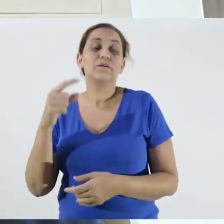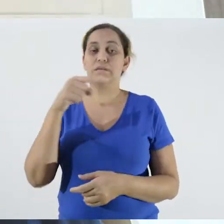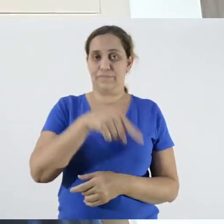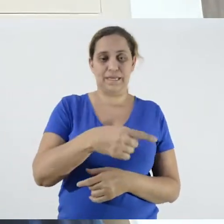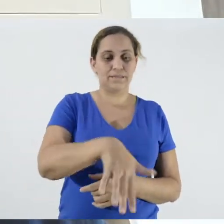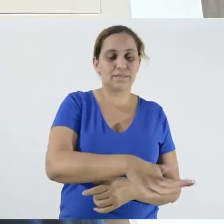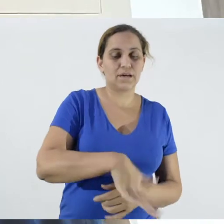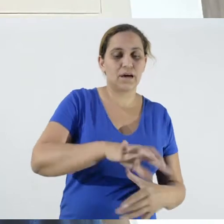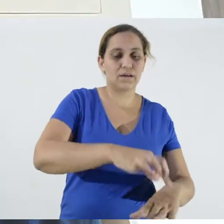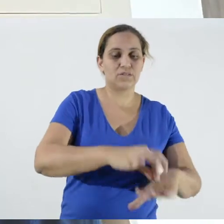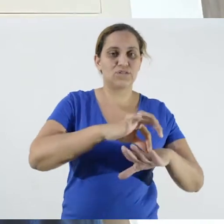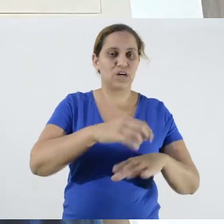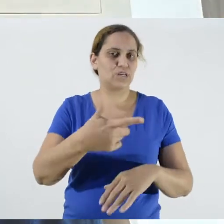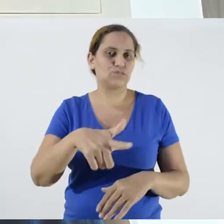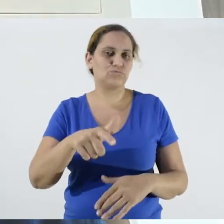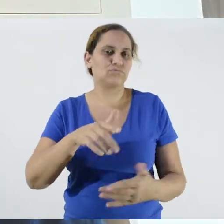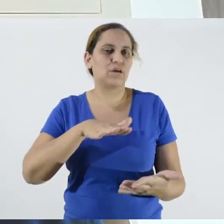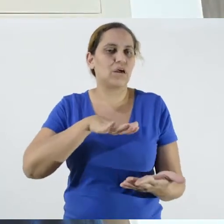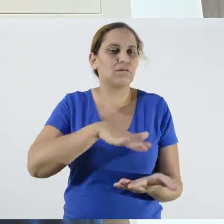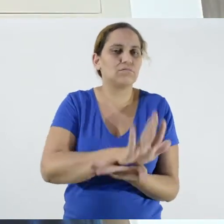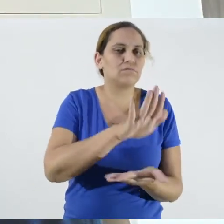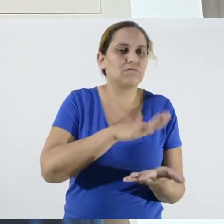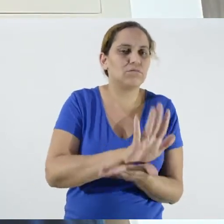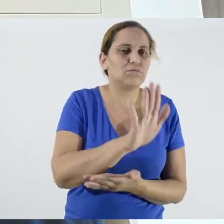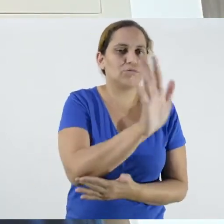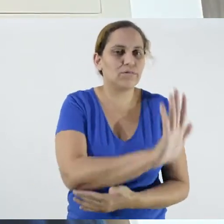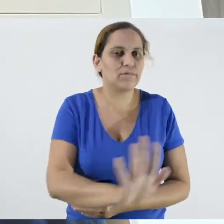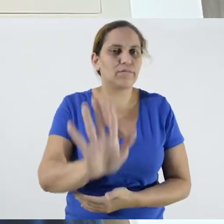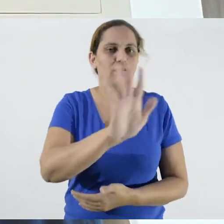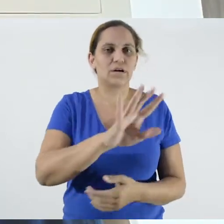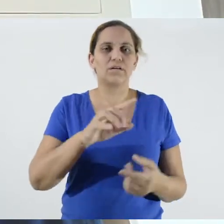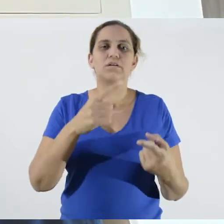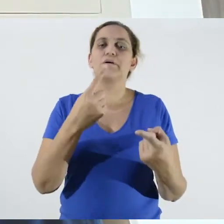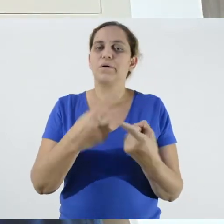infographics, because the facilities themselves have